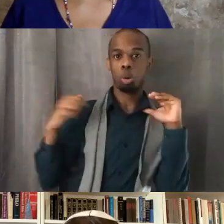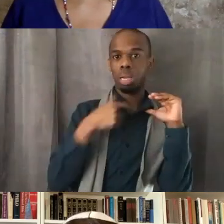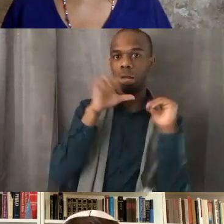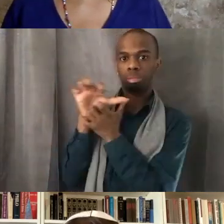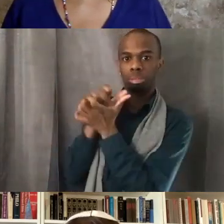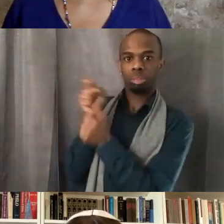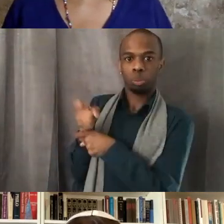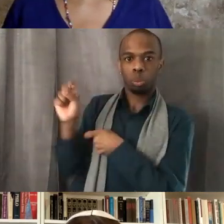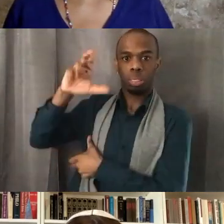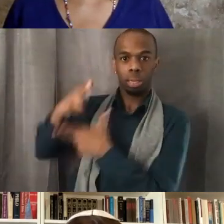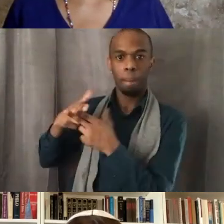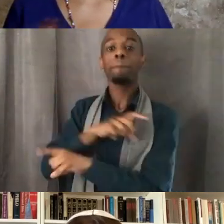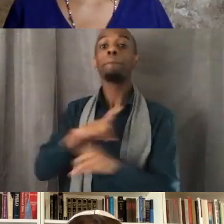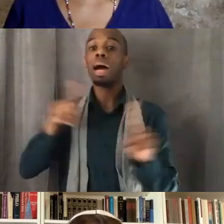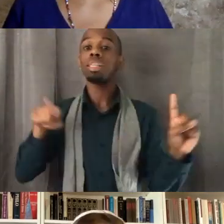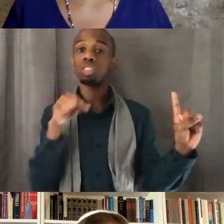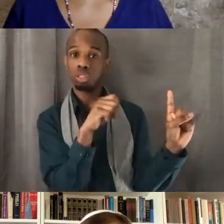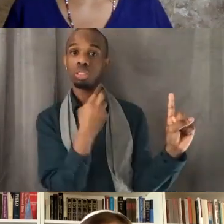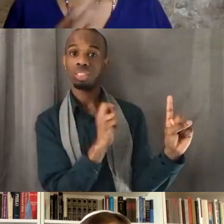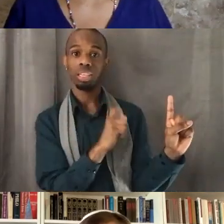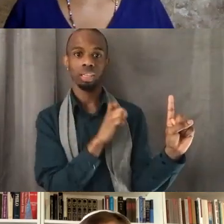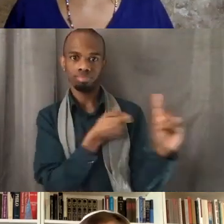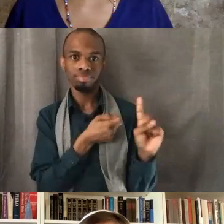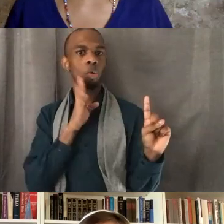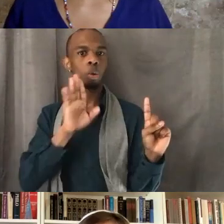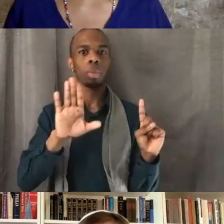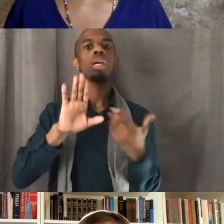And one of the people who was on campus with me,